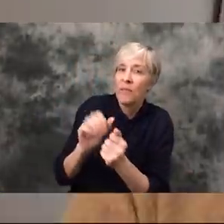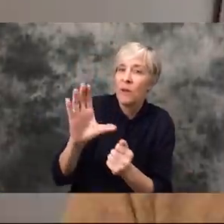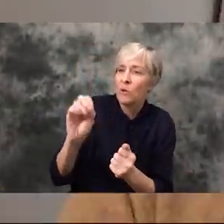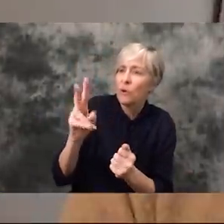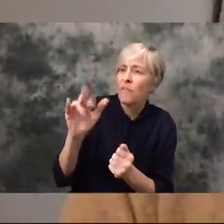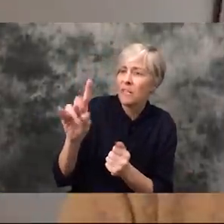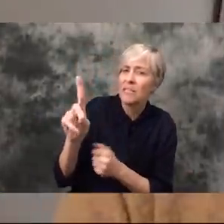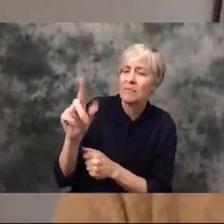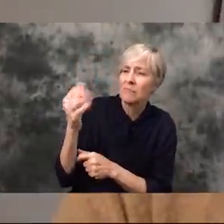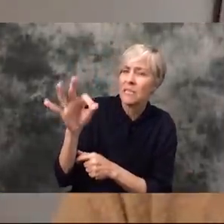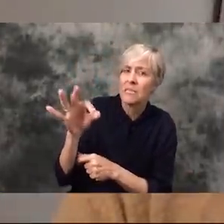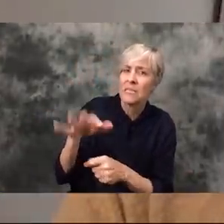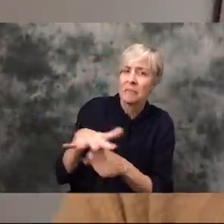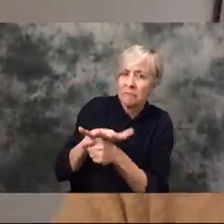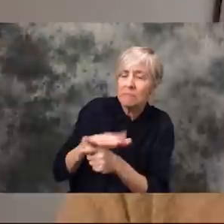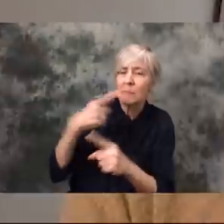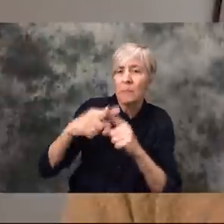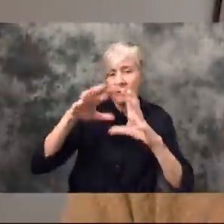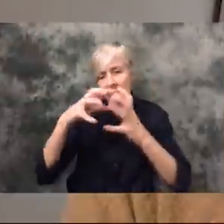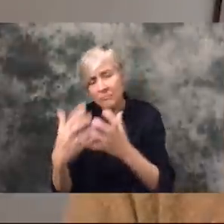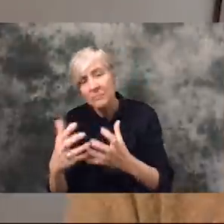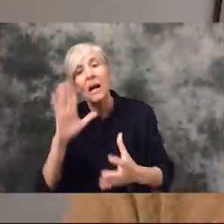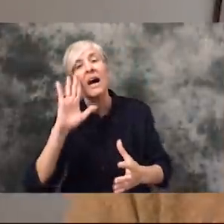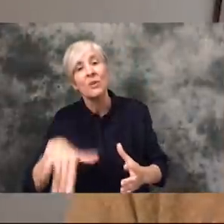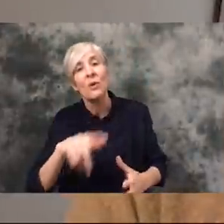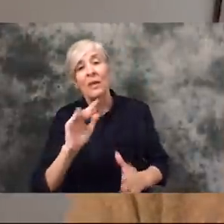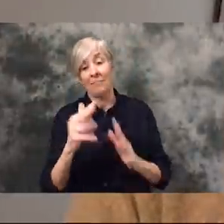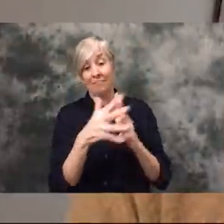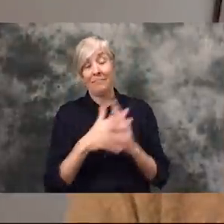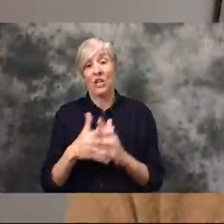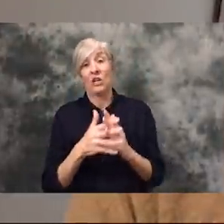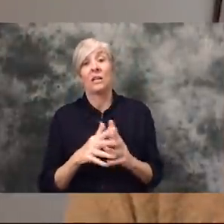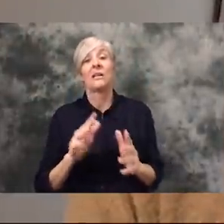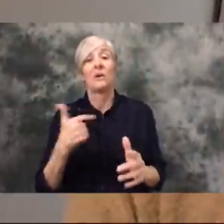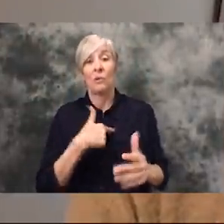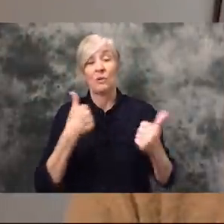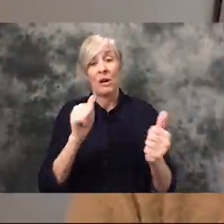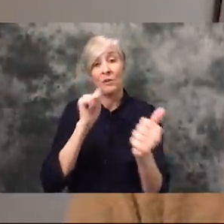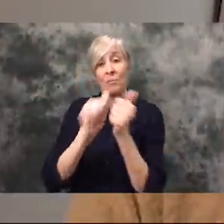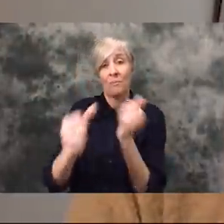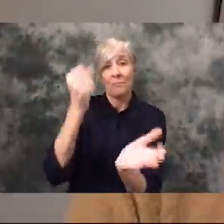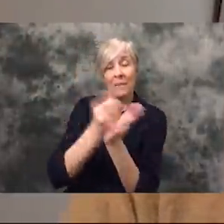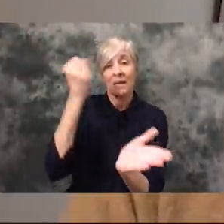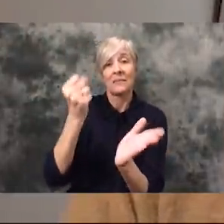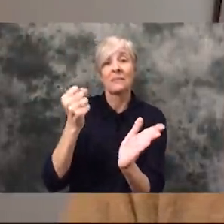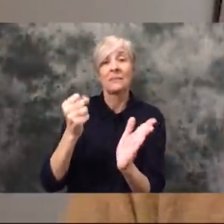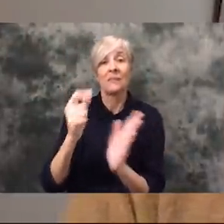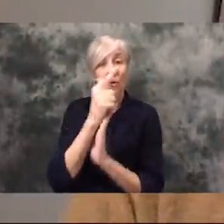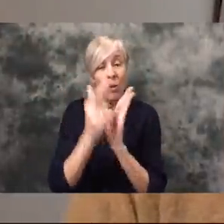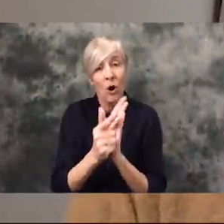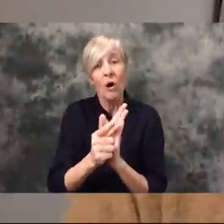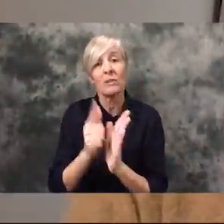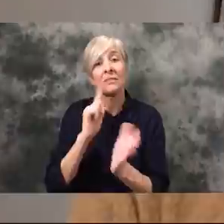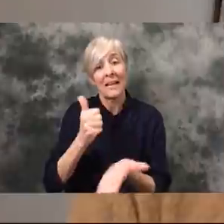I know that we're trying really hard to pass legislation that allows for relief. And what I hope that